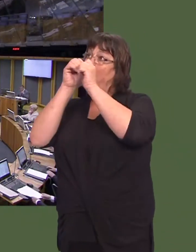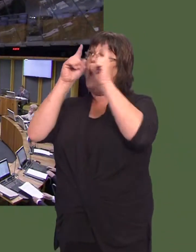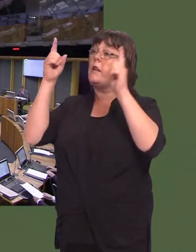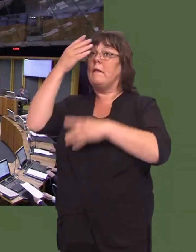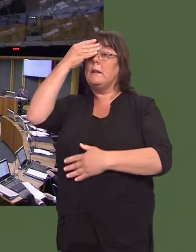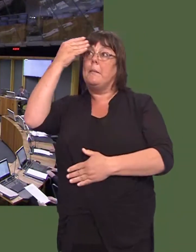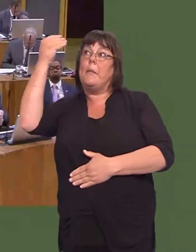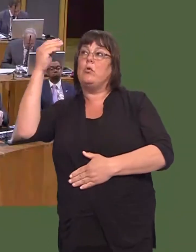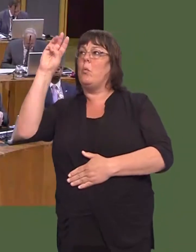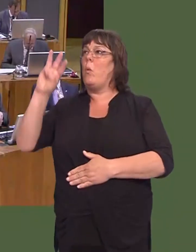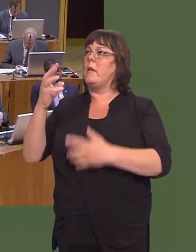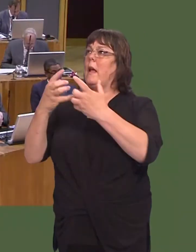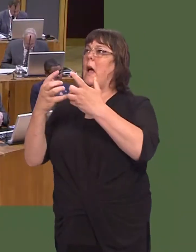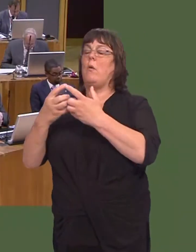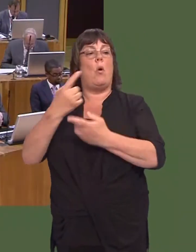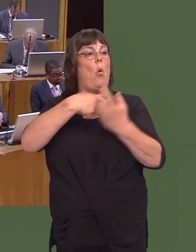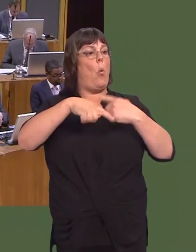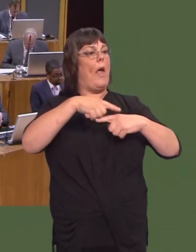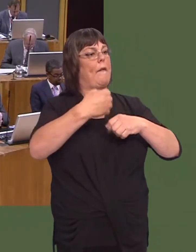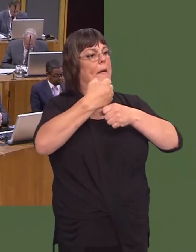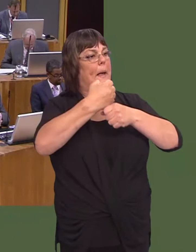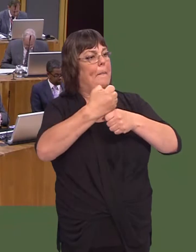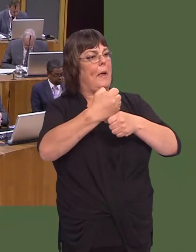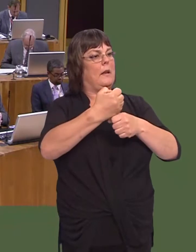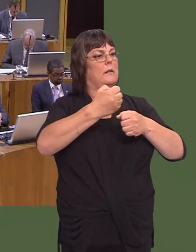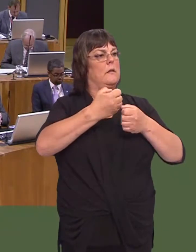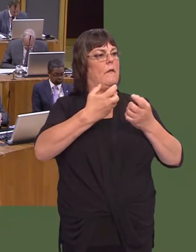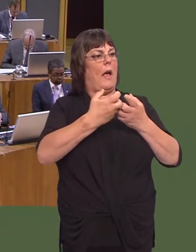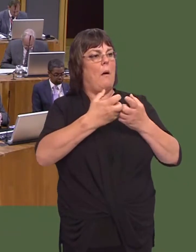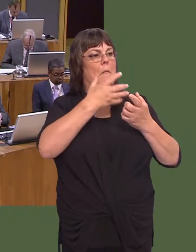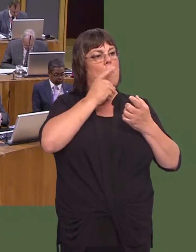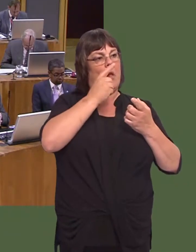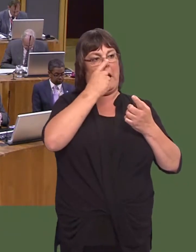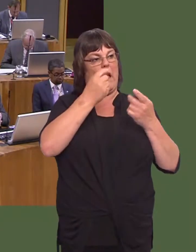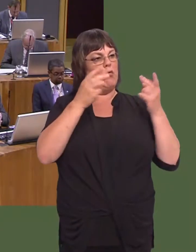OAQ(5)0633(FM) Carwyn Jones: Weíre already running annual campaigns about how individuals can reduce their risk of developing dementia.